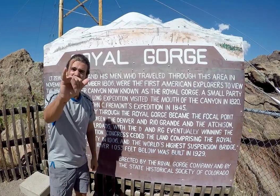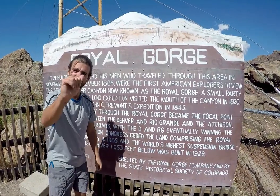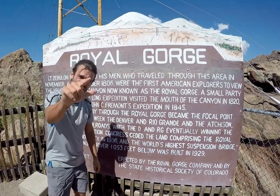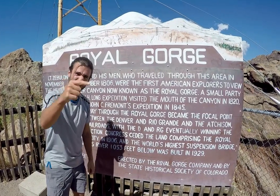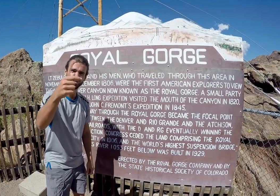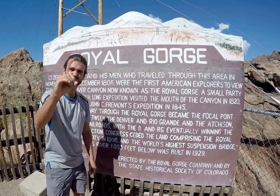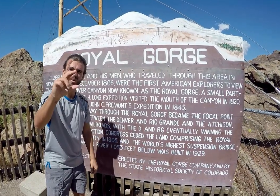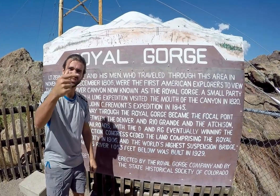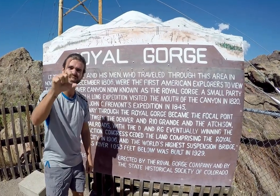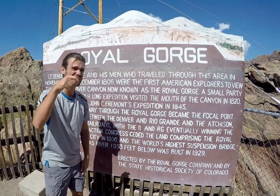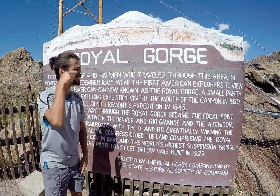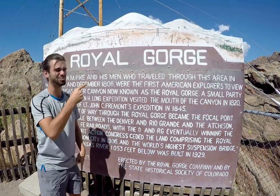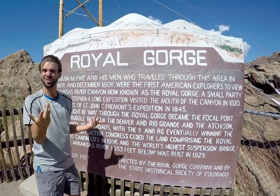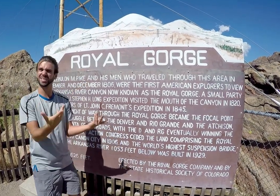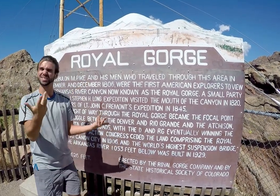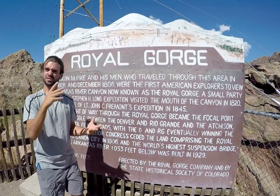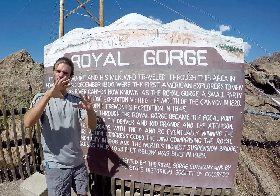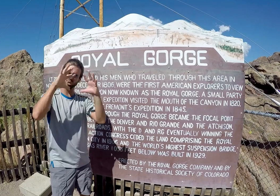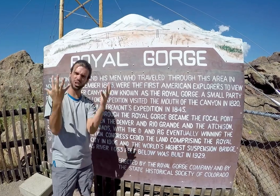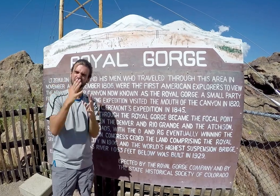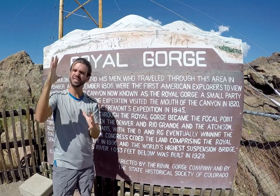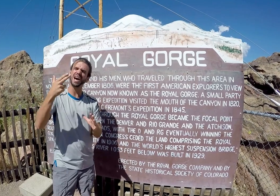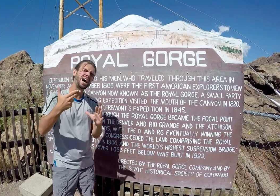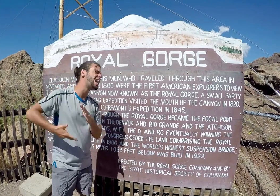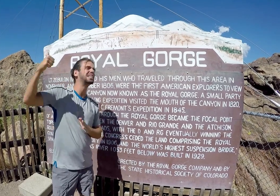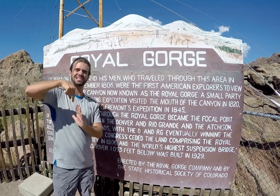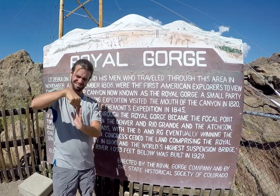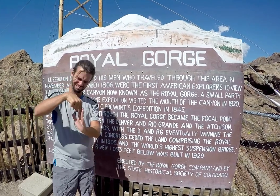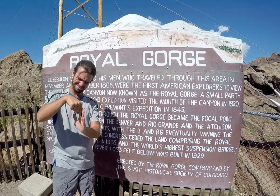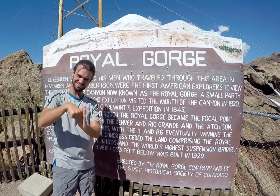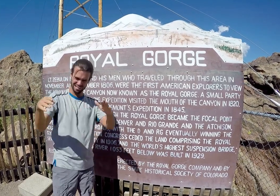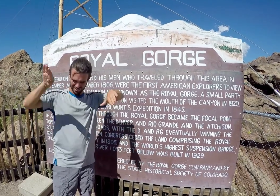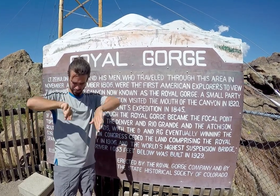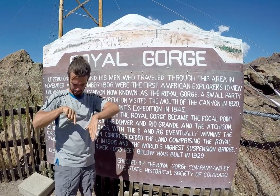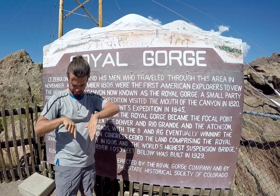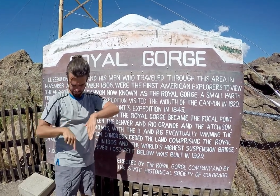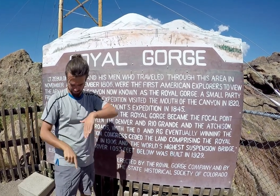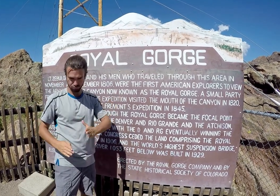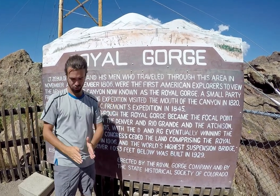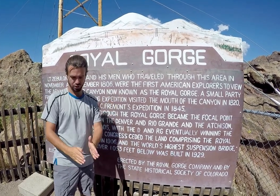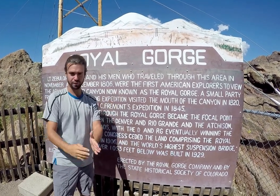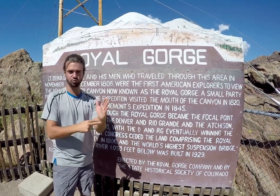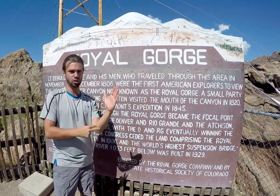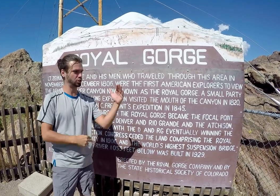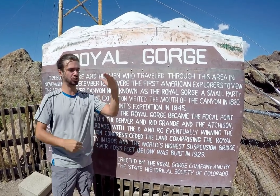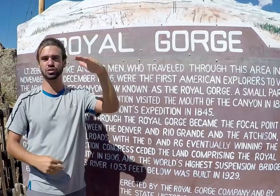Royal Gorge! What is this? Correction: The Royal Gorge Bridge held the record of highest bridge in the world from 1929 to 2001